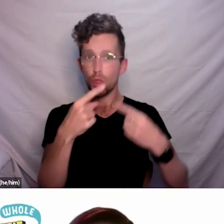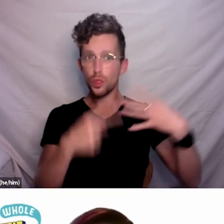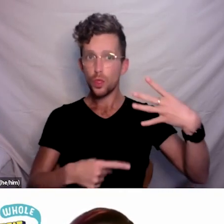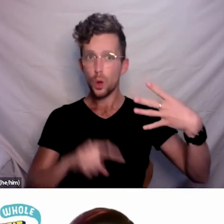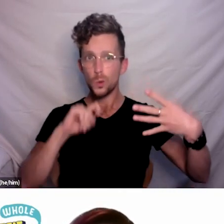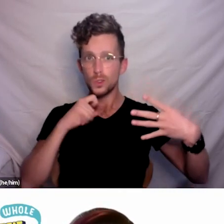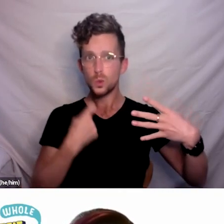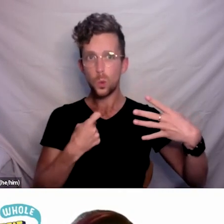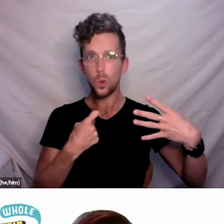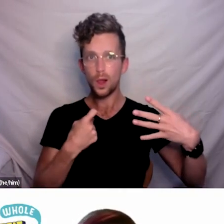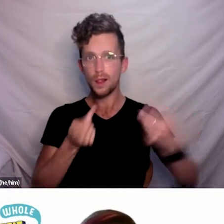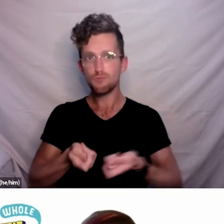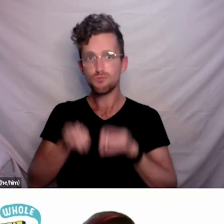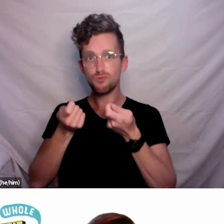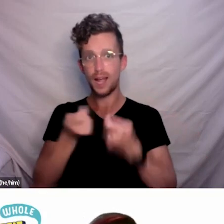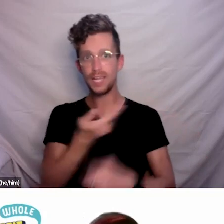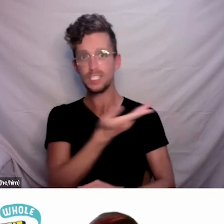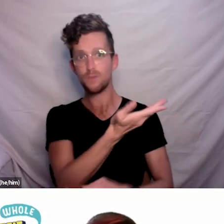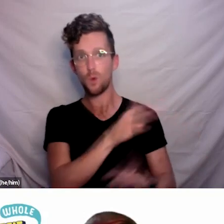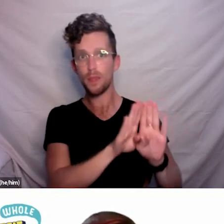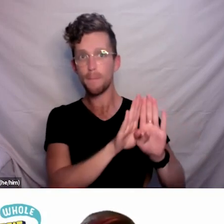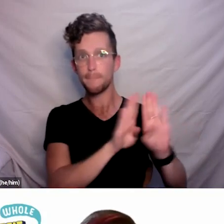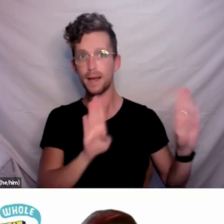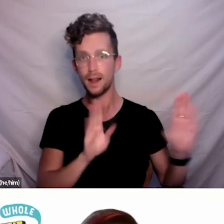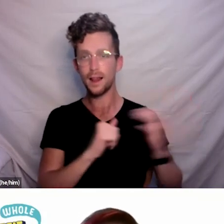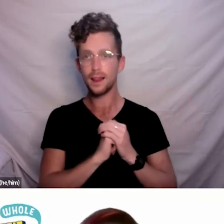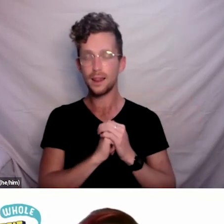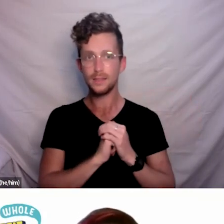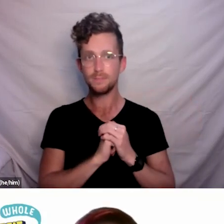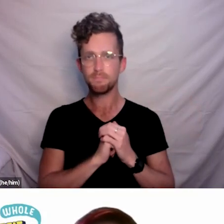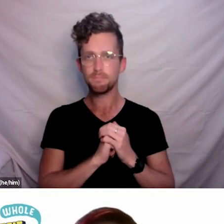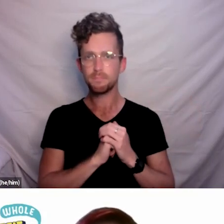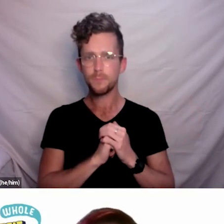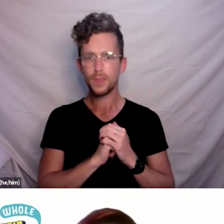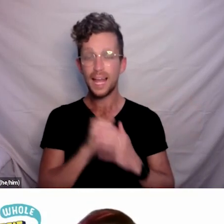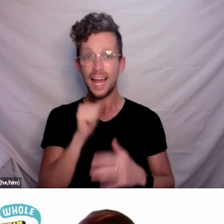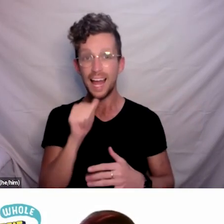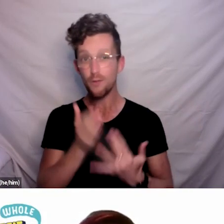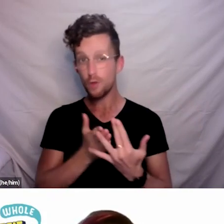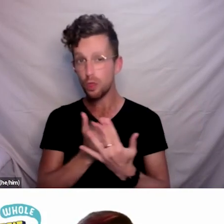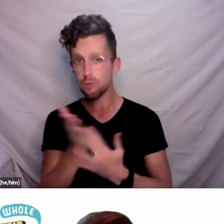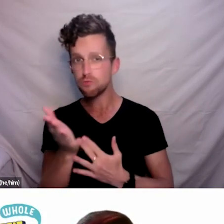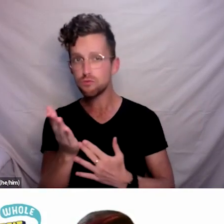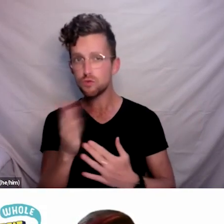In the meantime, if you have any questions that you want to ask, if it’s more suitable